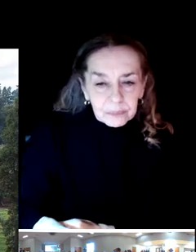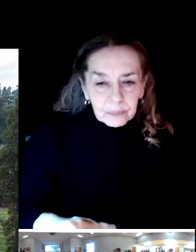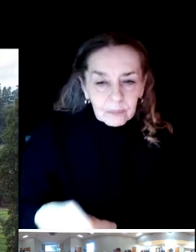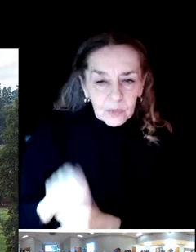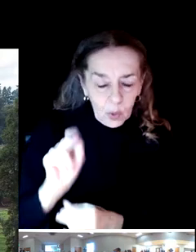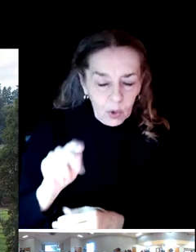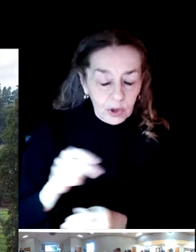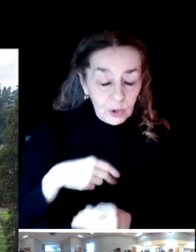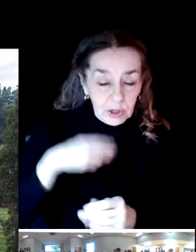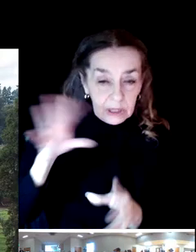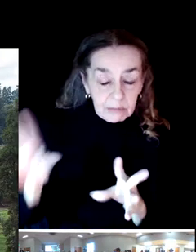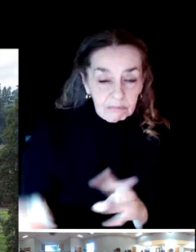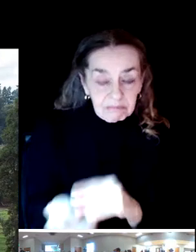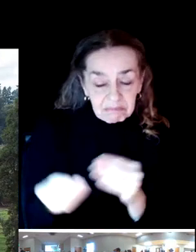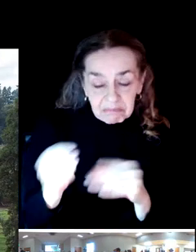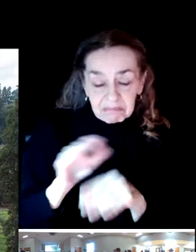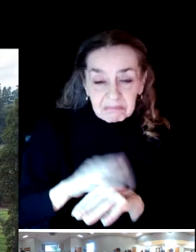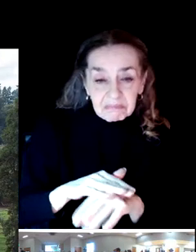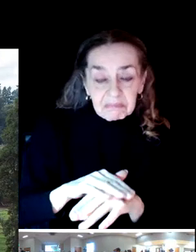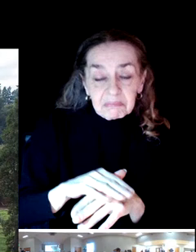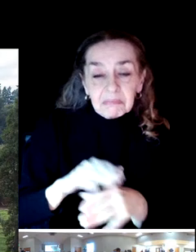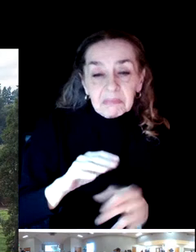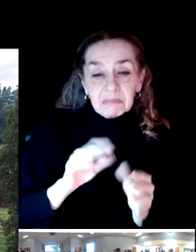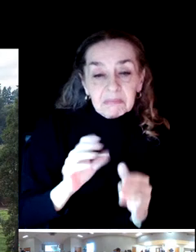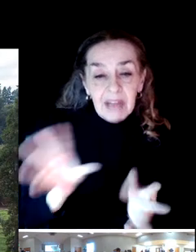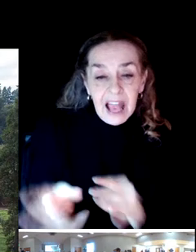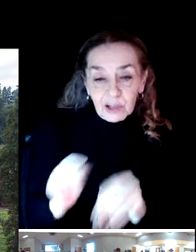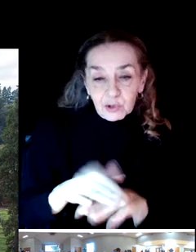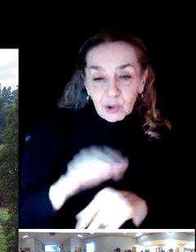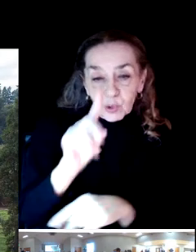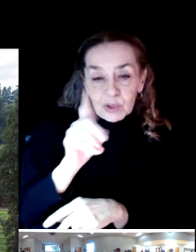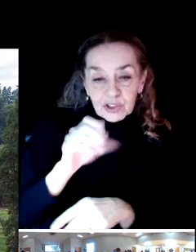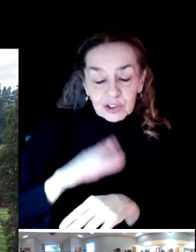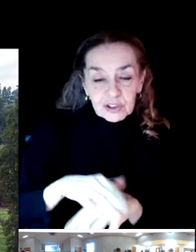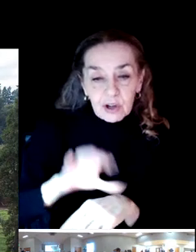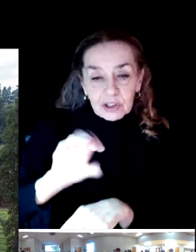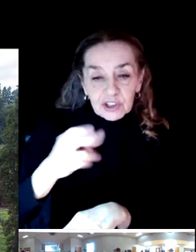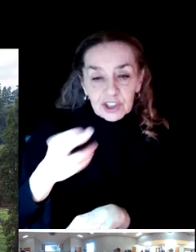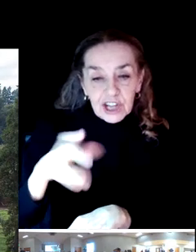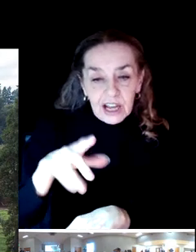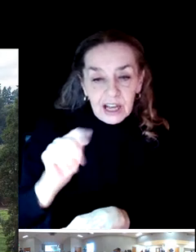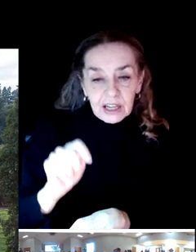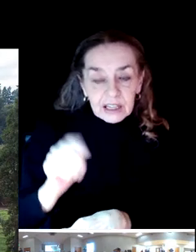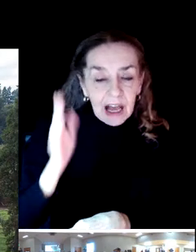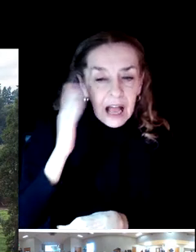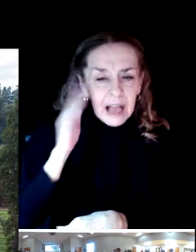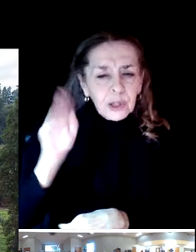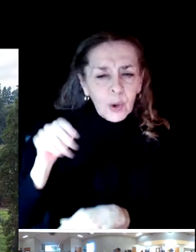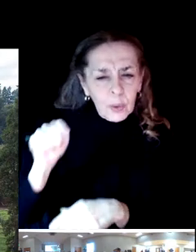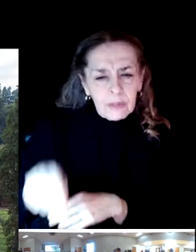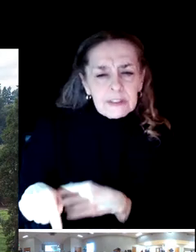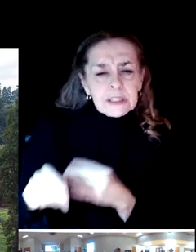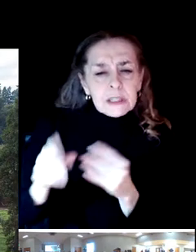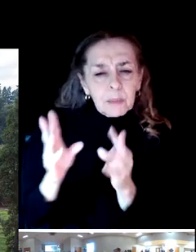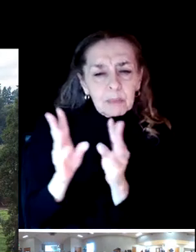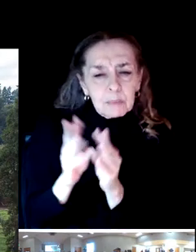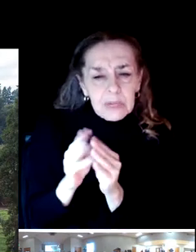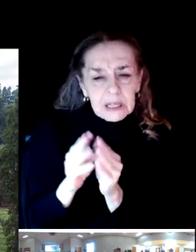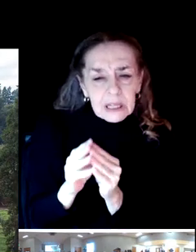To be conscious of everyone's time we will be stopping at 7:30 p.m.